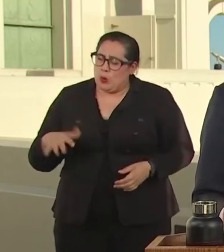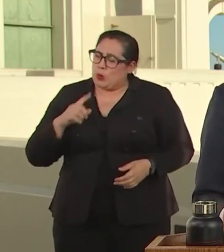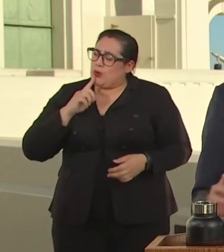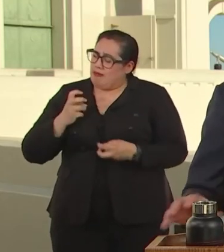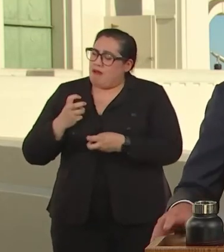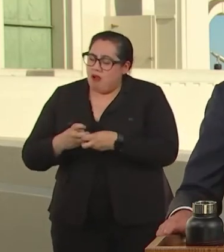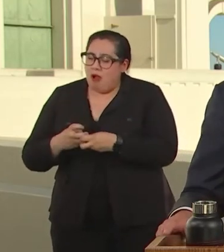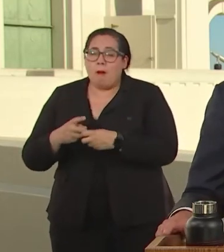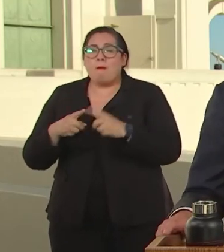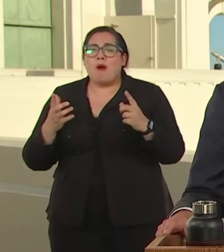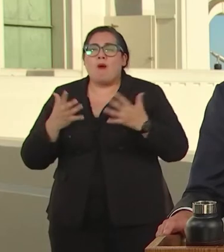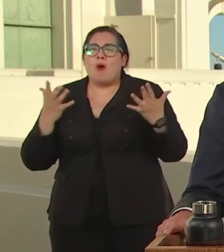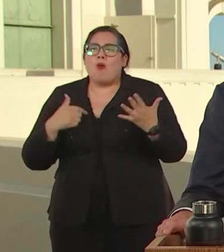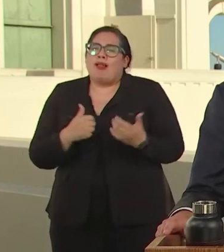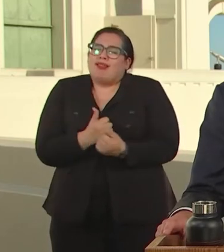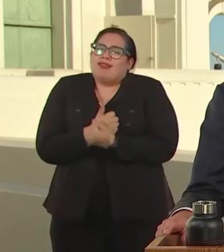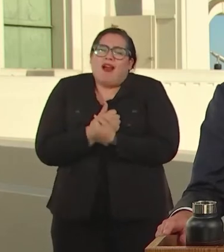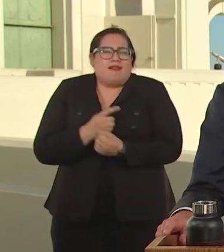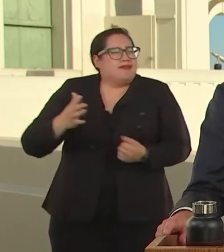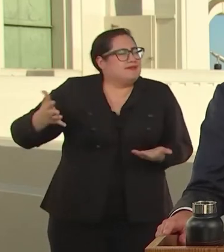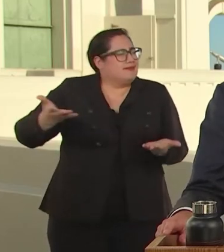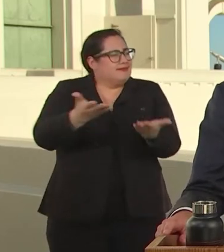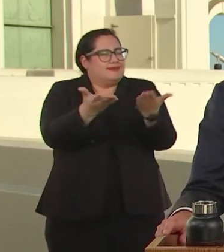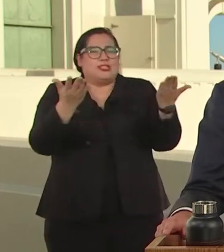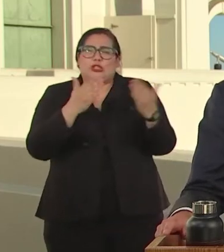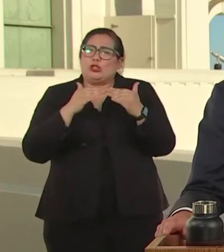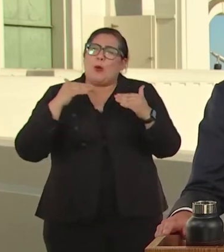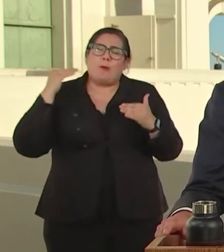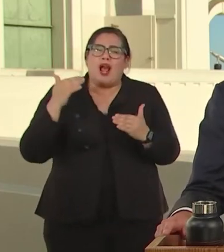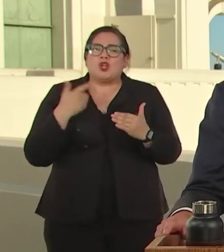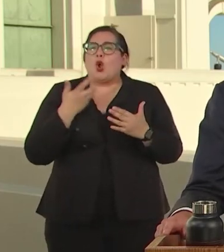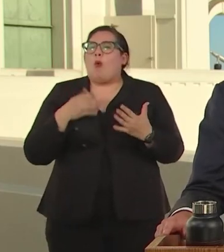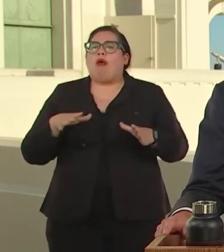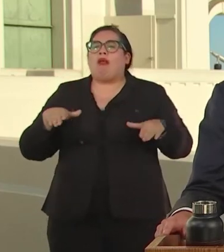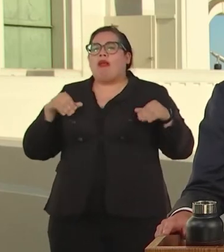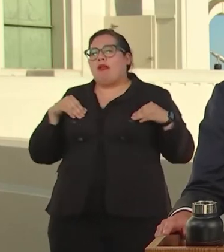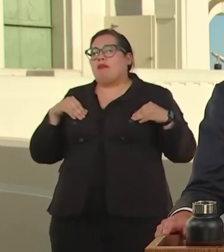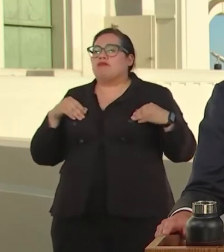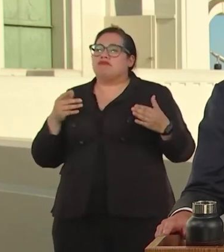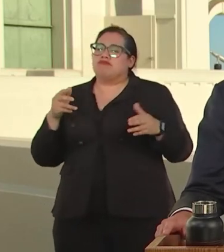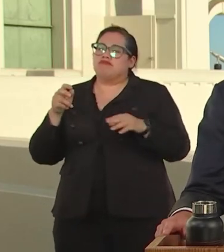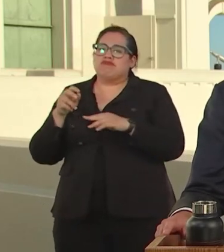MUCH TO SIT ON THE SIDELINES. WE'RE A BRAVE AND INTELLIGENT